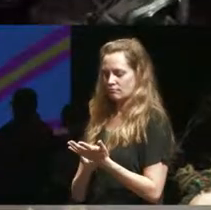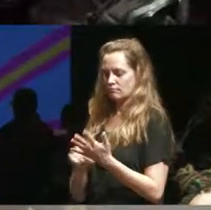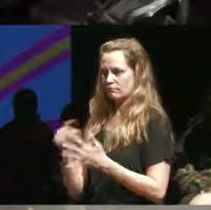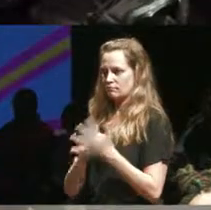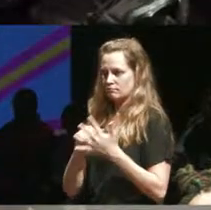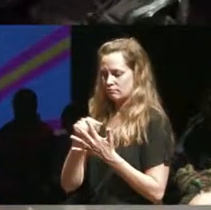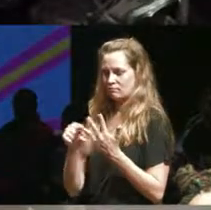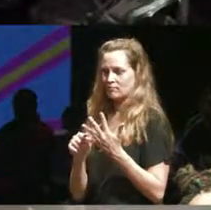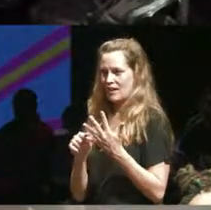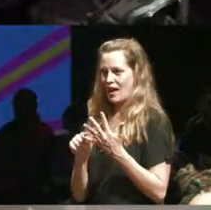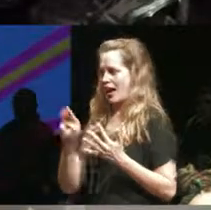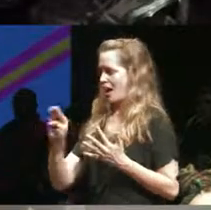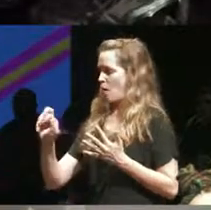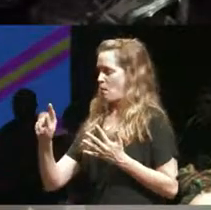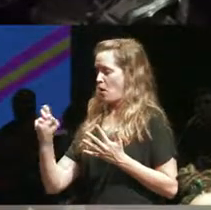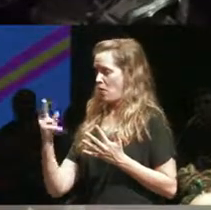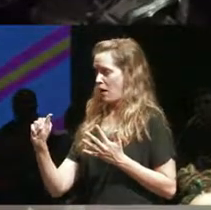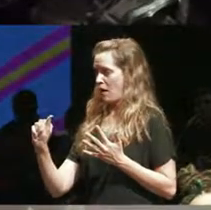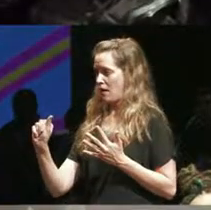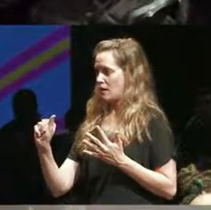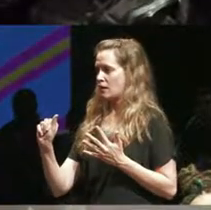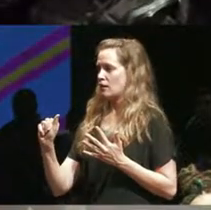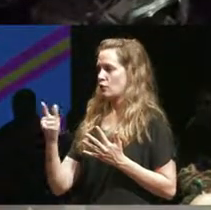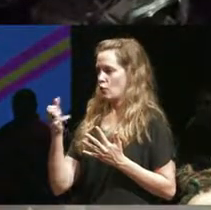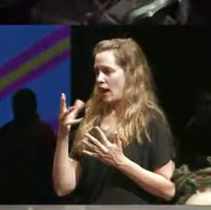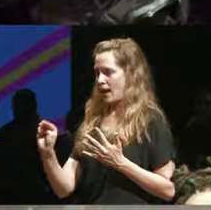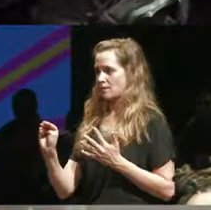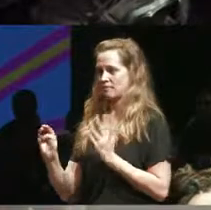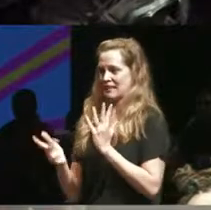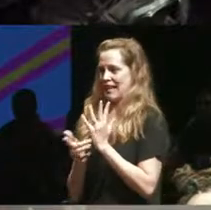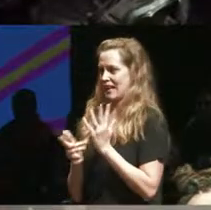Graham's technique is so asymmetrical and I'm not asymmetrical I figured out